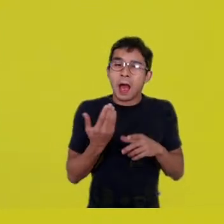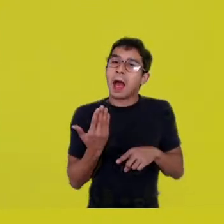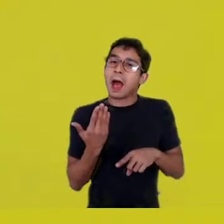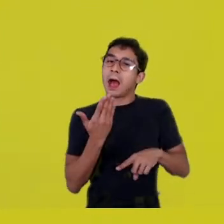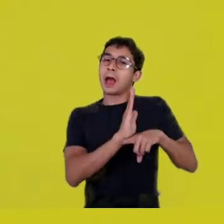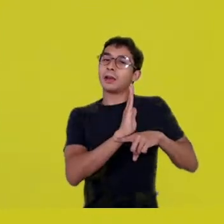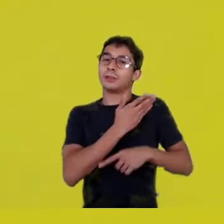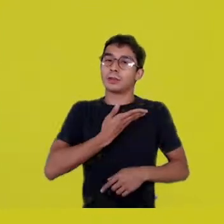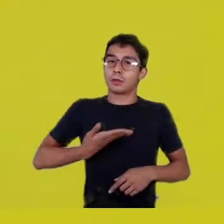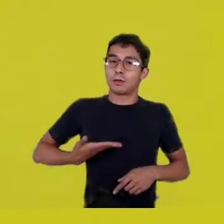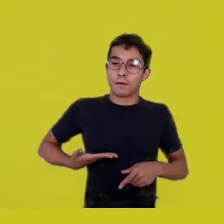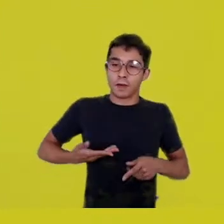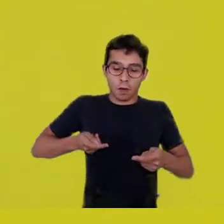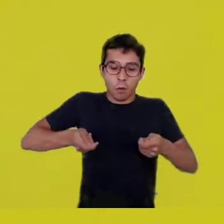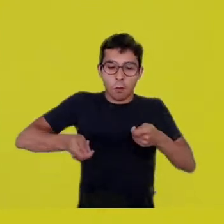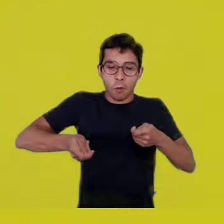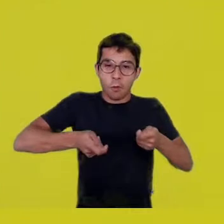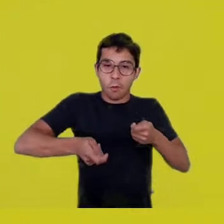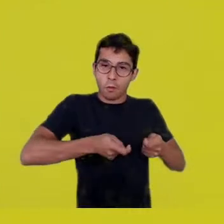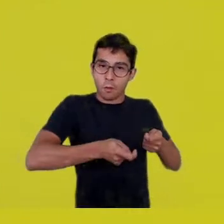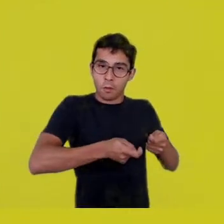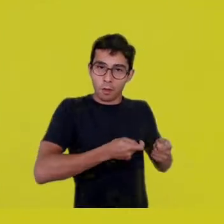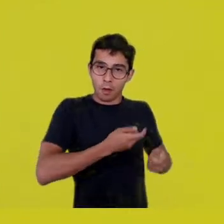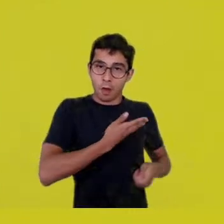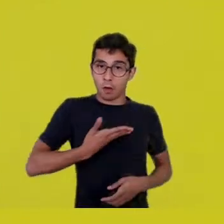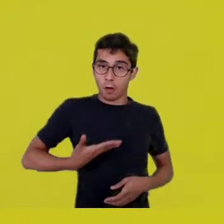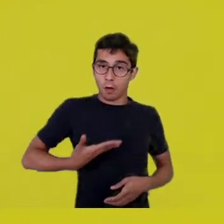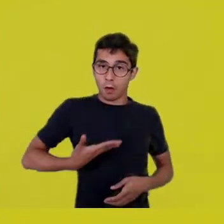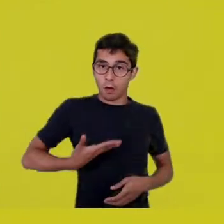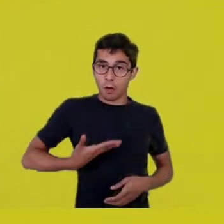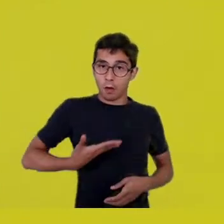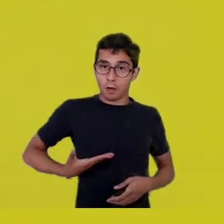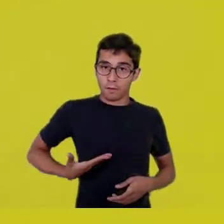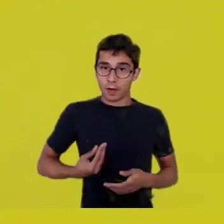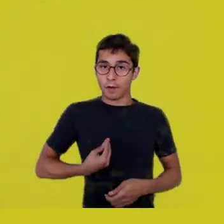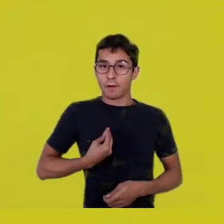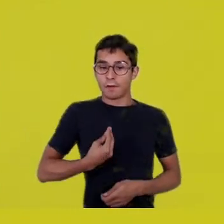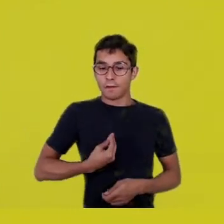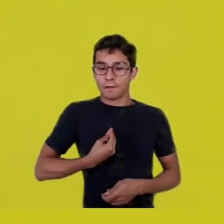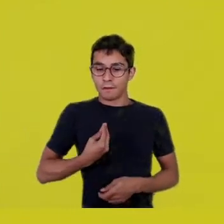as a way to manage the life of vast human communities: